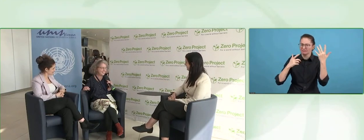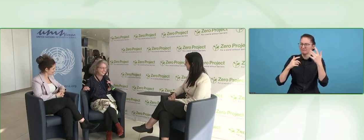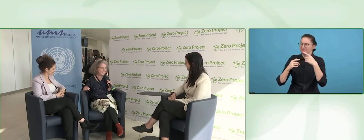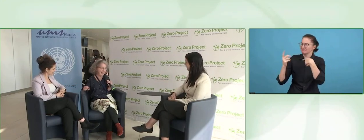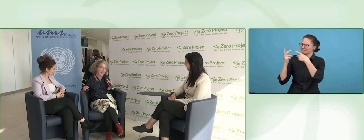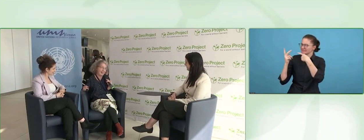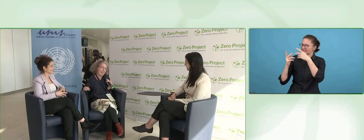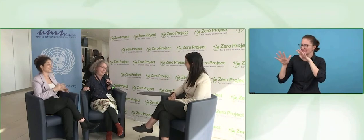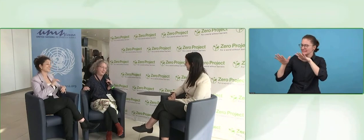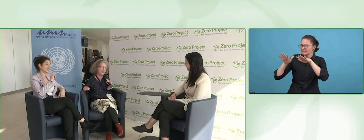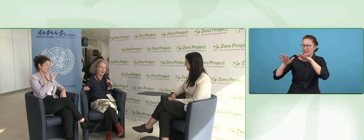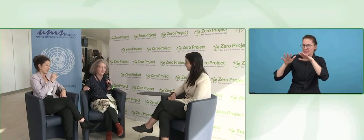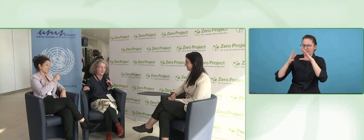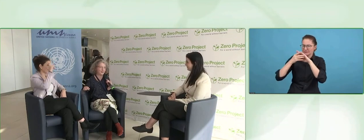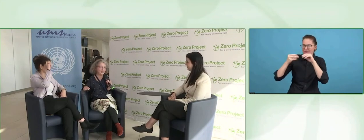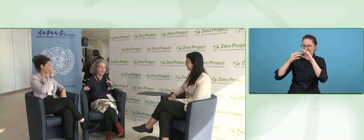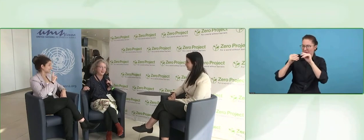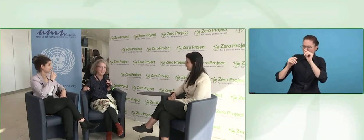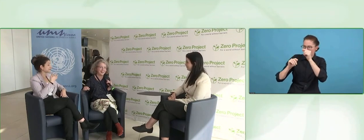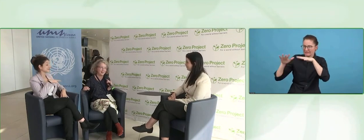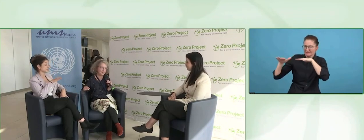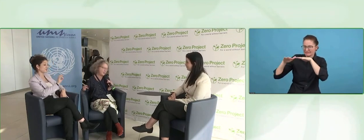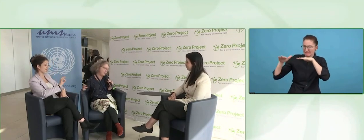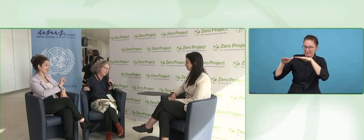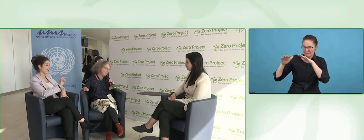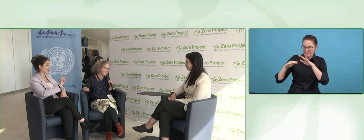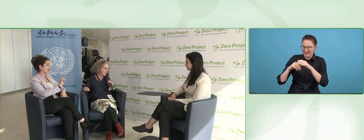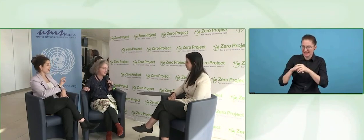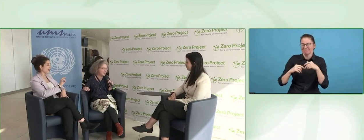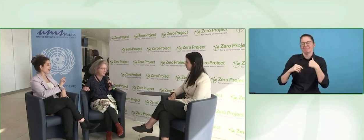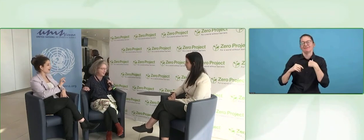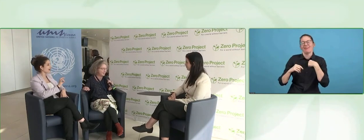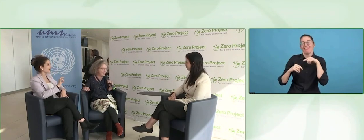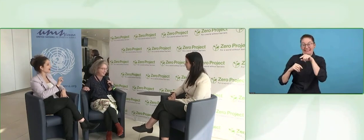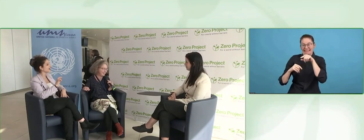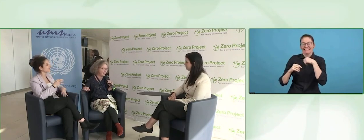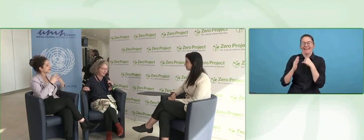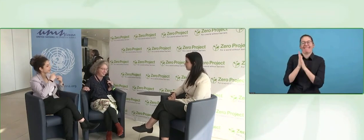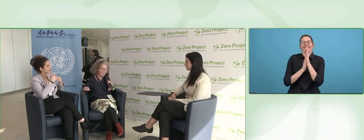I know how it was for you, you talk about your story this morning.